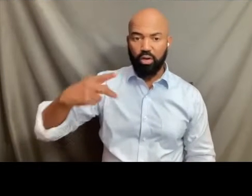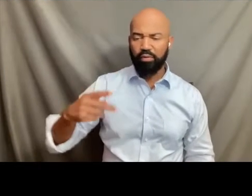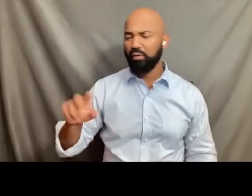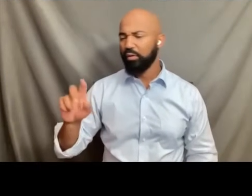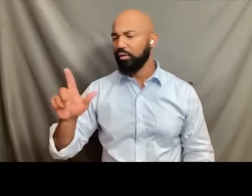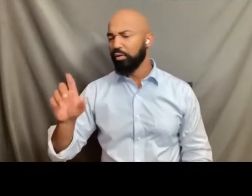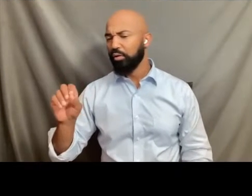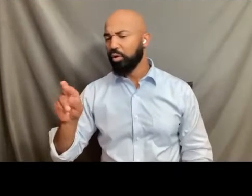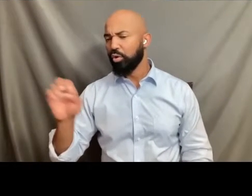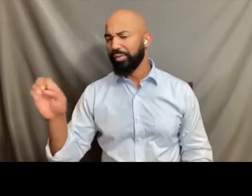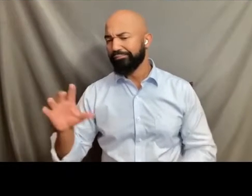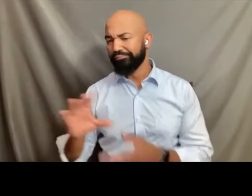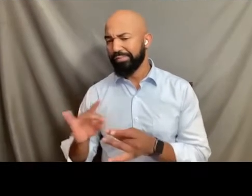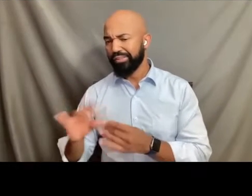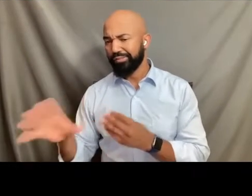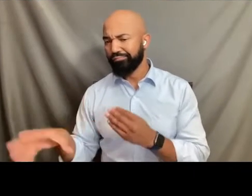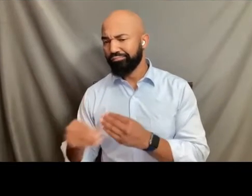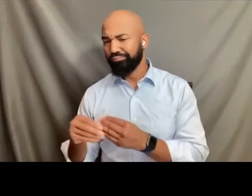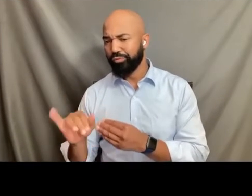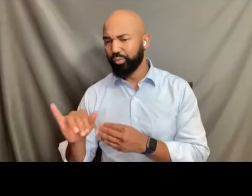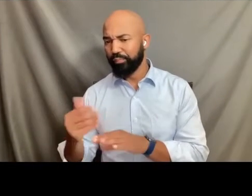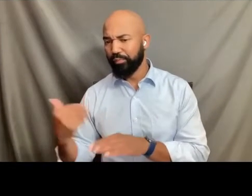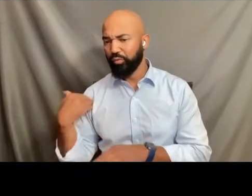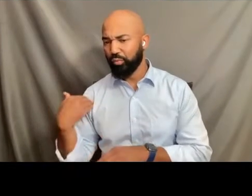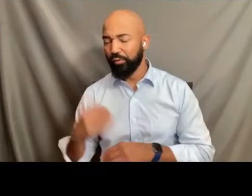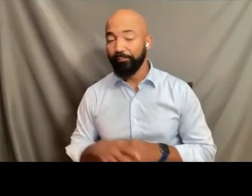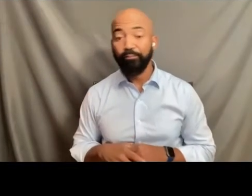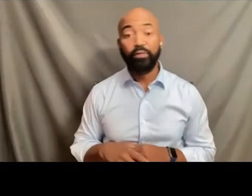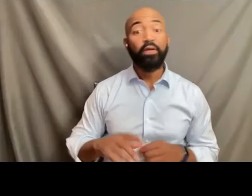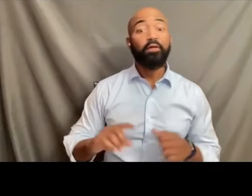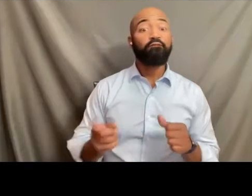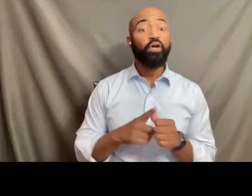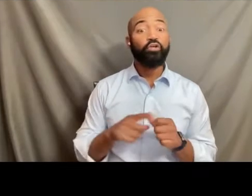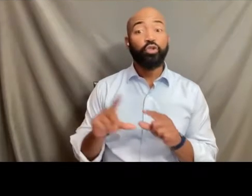Donald Trump, as you may well recall, first initially tweeted a rescission,